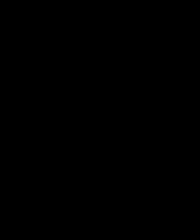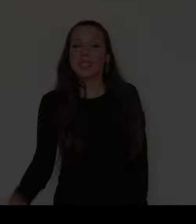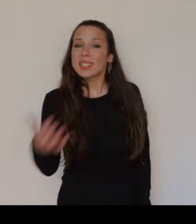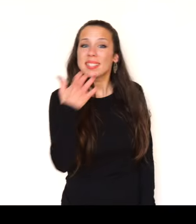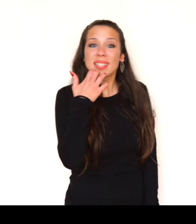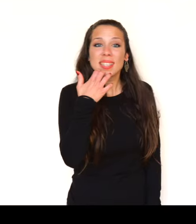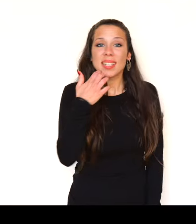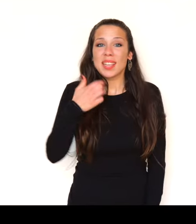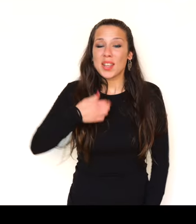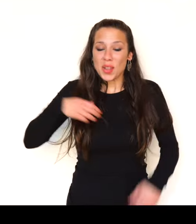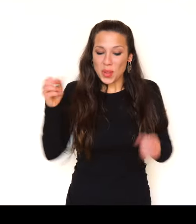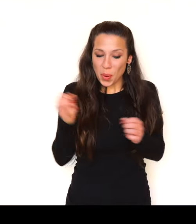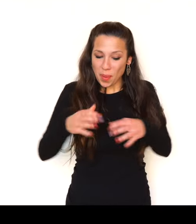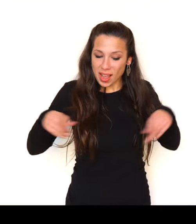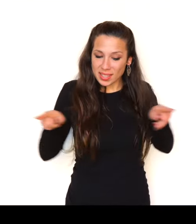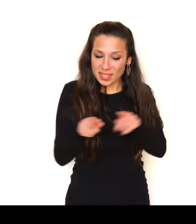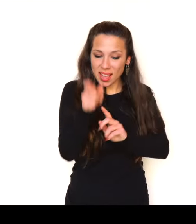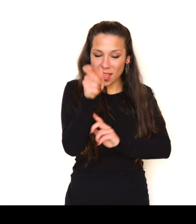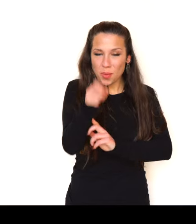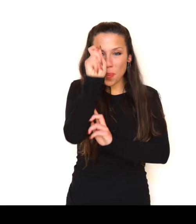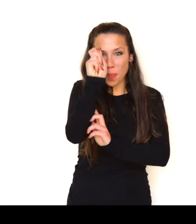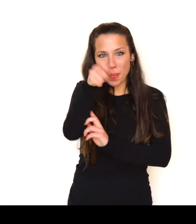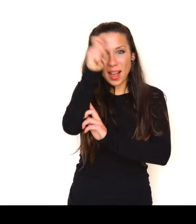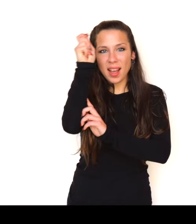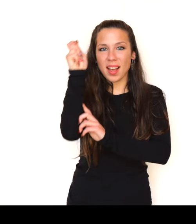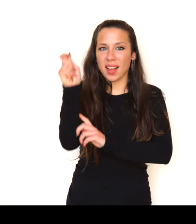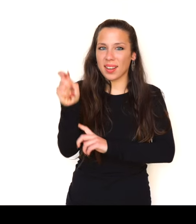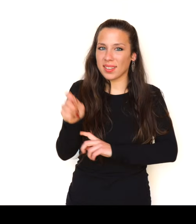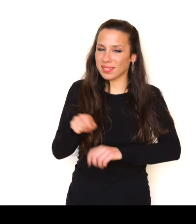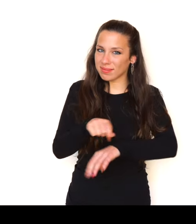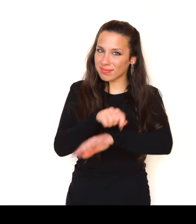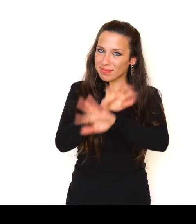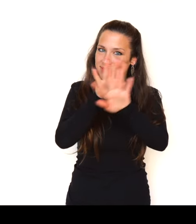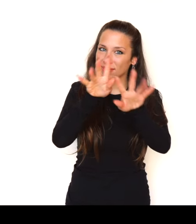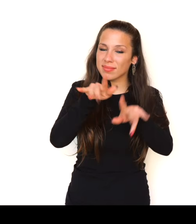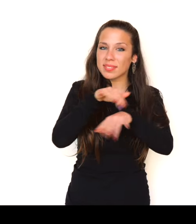If I had the magic of wizards